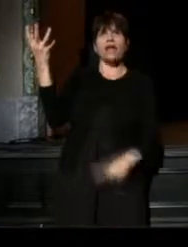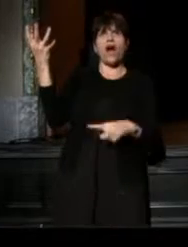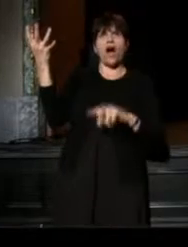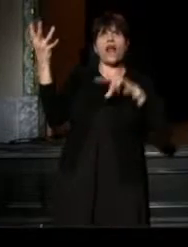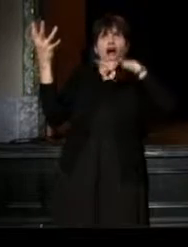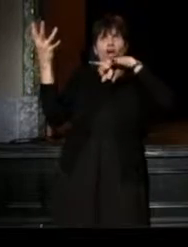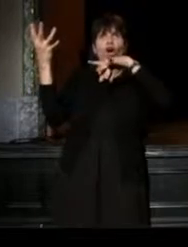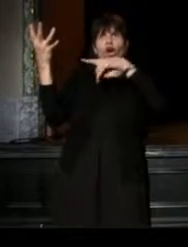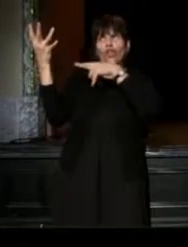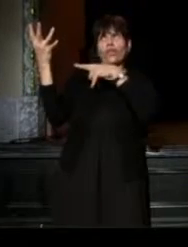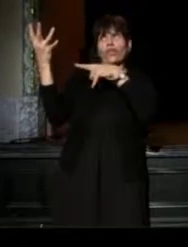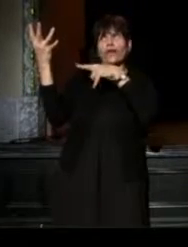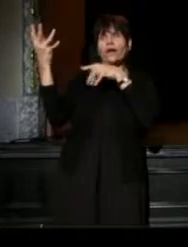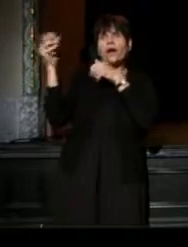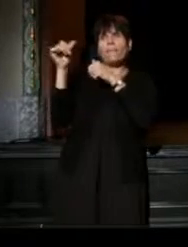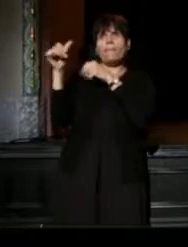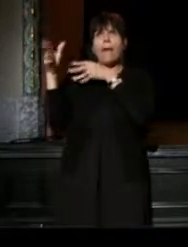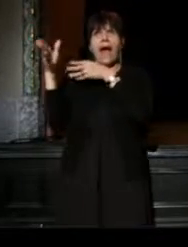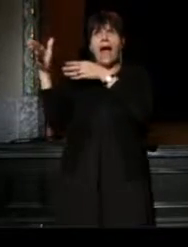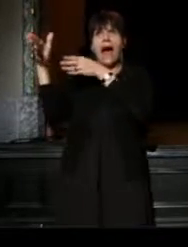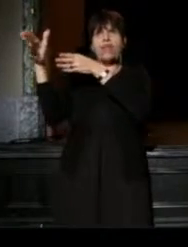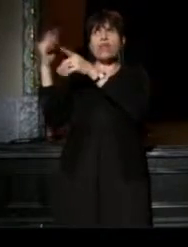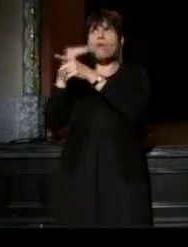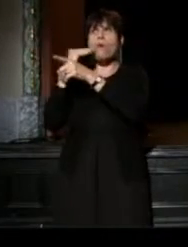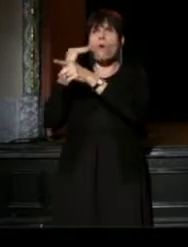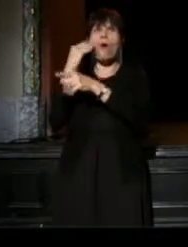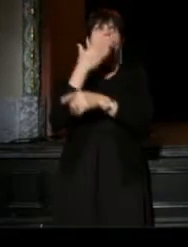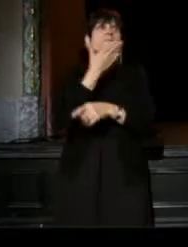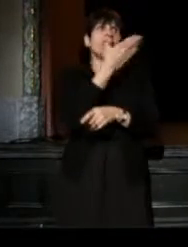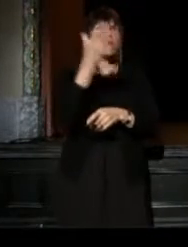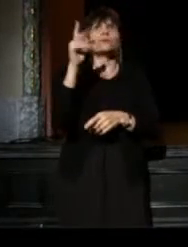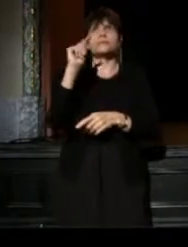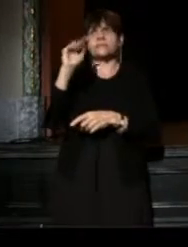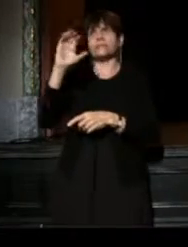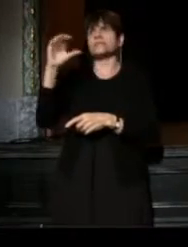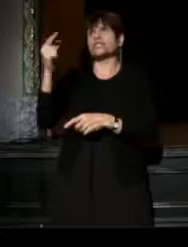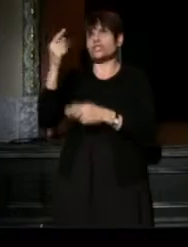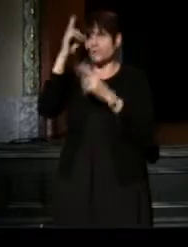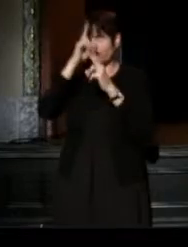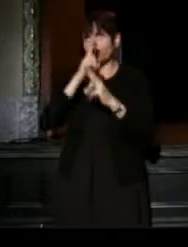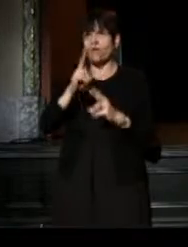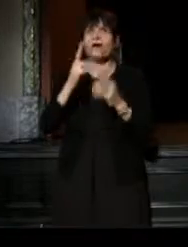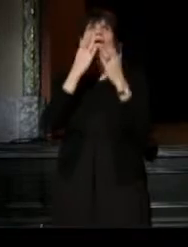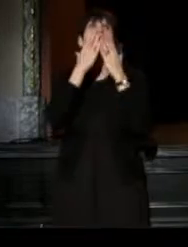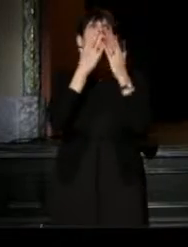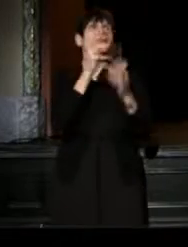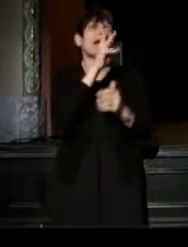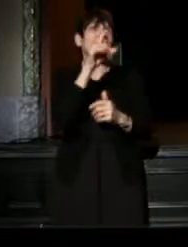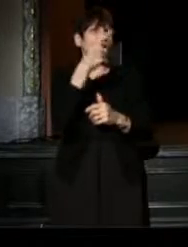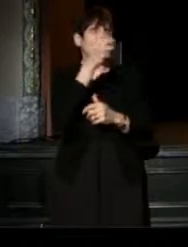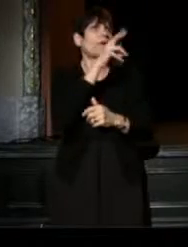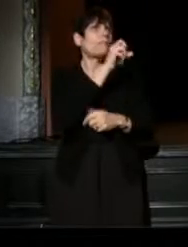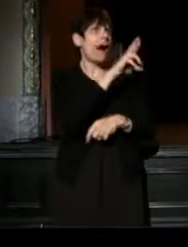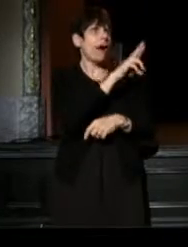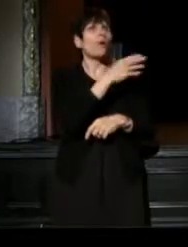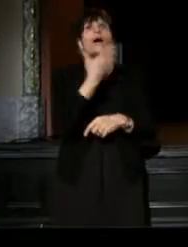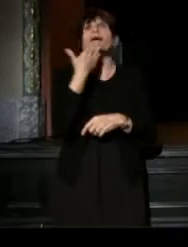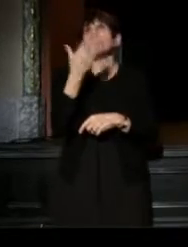given me a path home; thank you TCG so much for this honor. Thank you Will Power, thank you to all of you